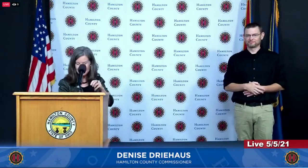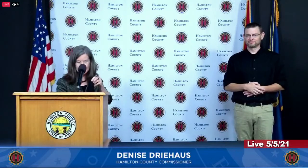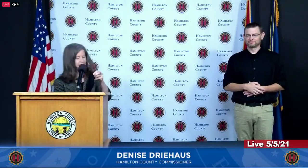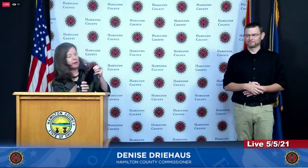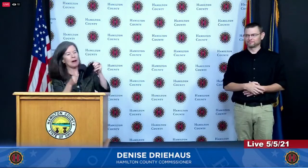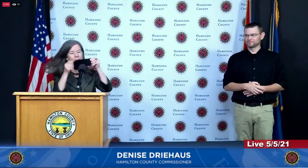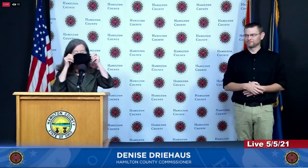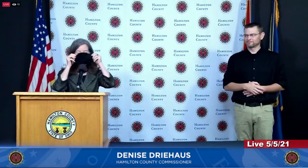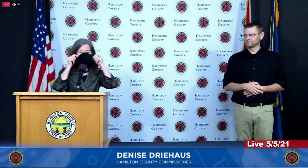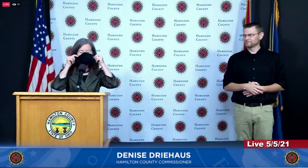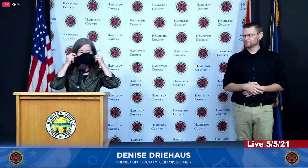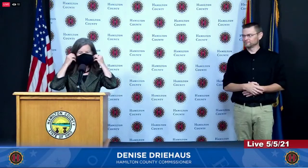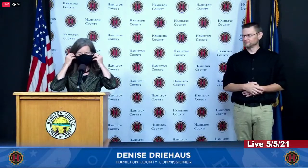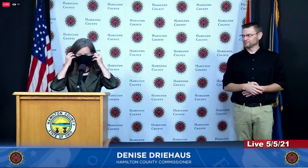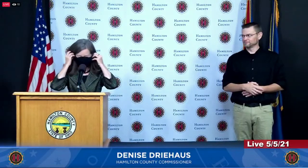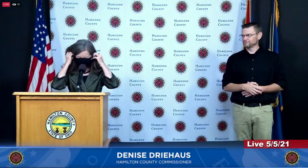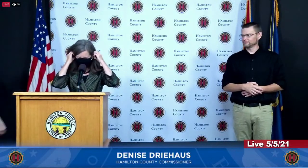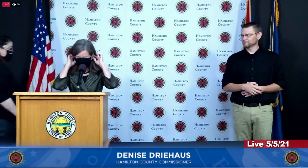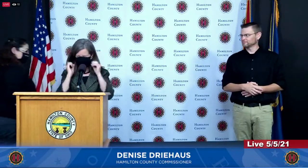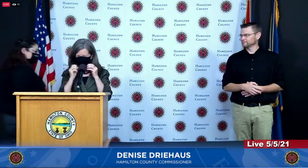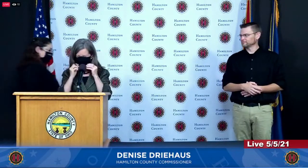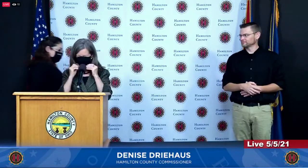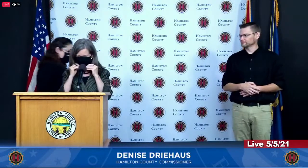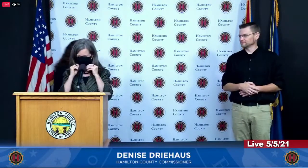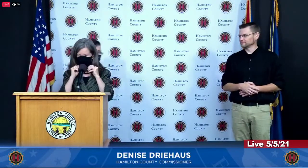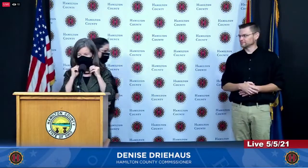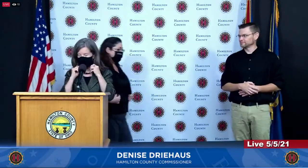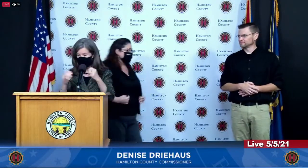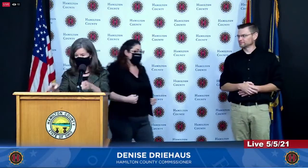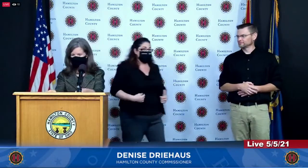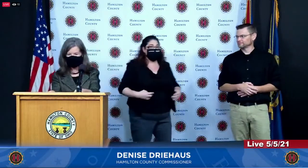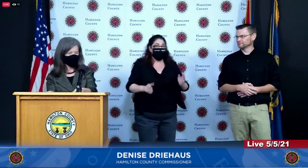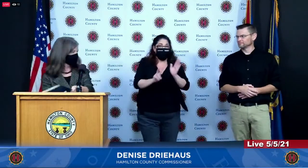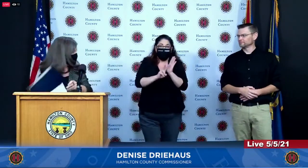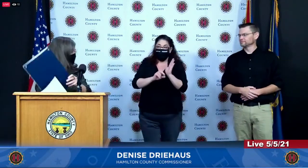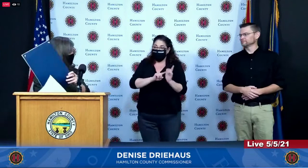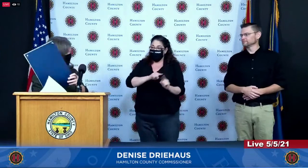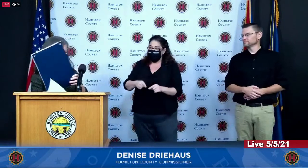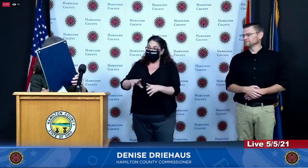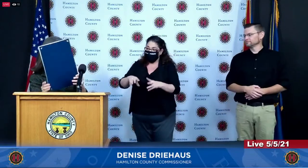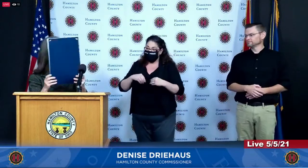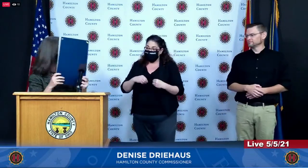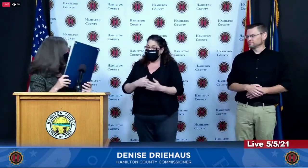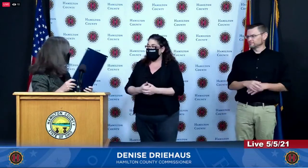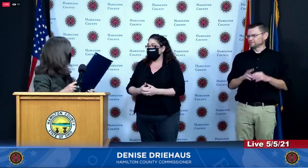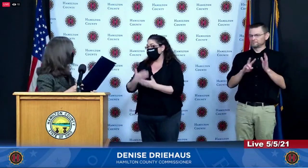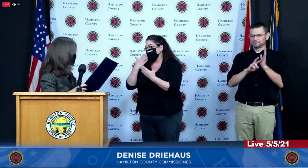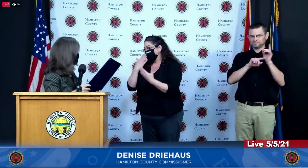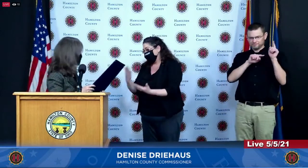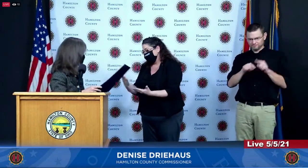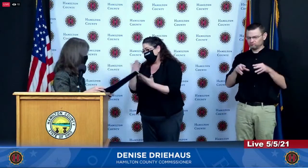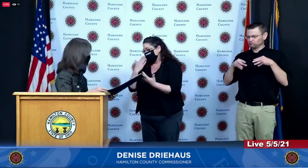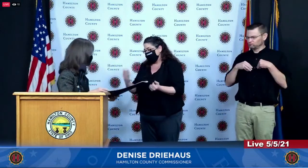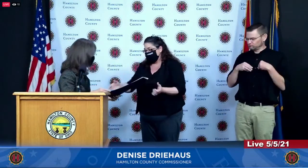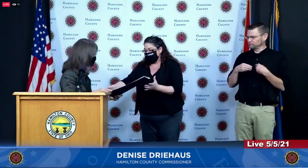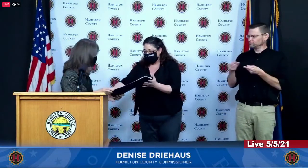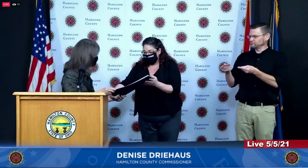going to come up and accept the resolution and I am so grateful to you so so grateful